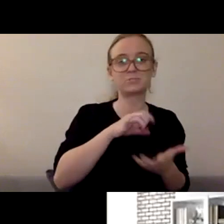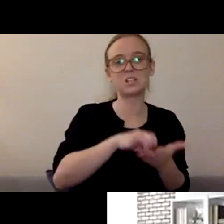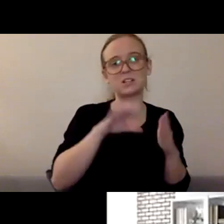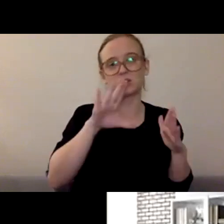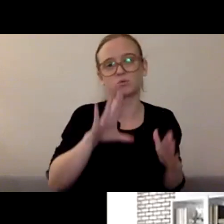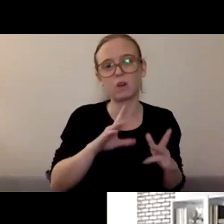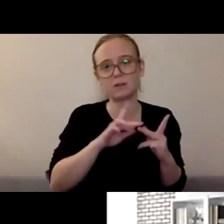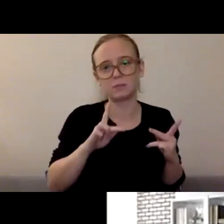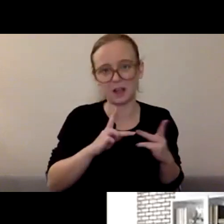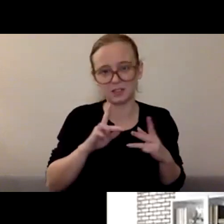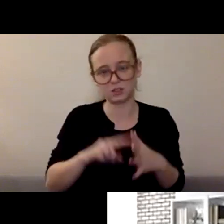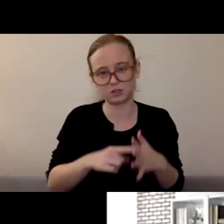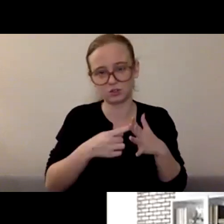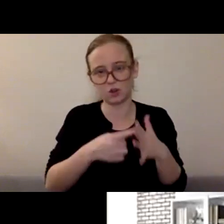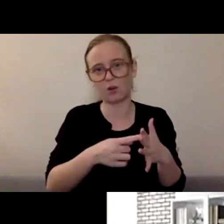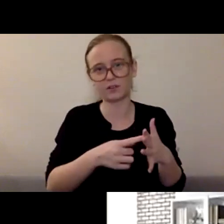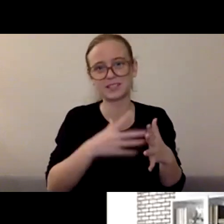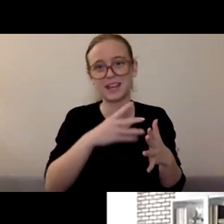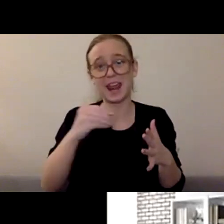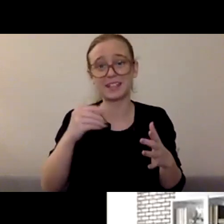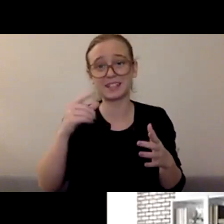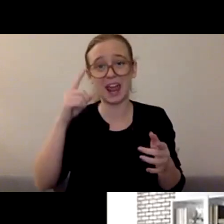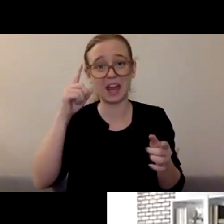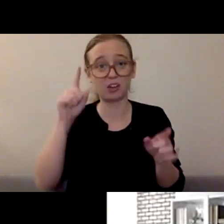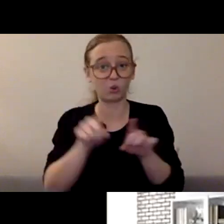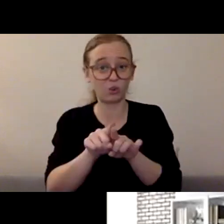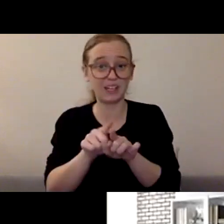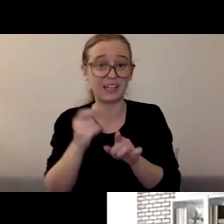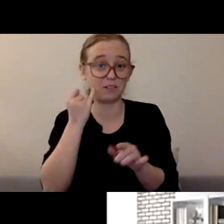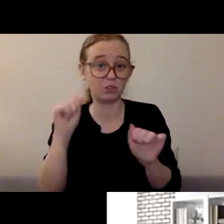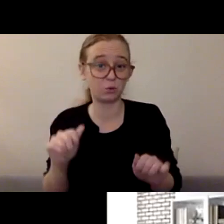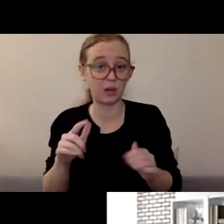to have a conversation with a primary care doctor or nurse,